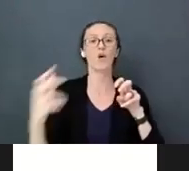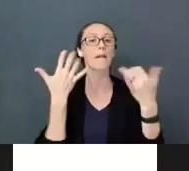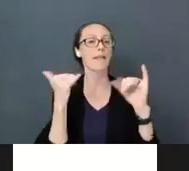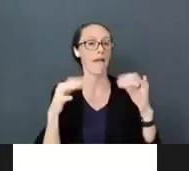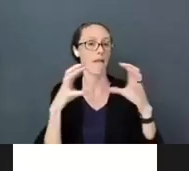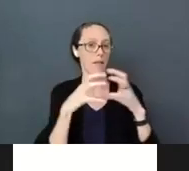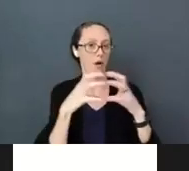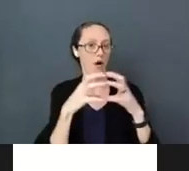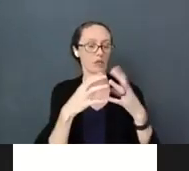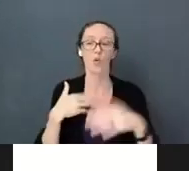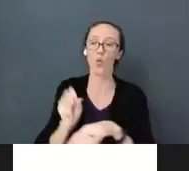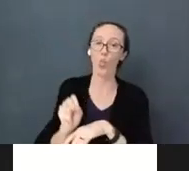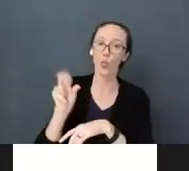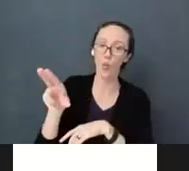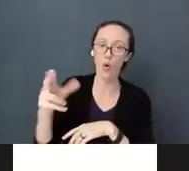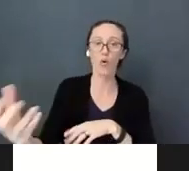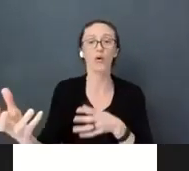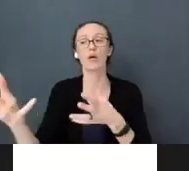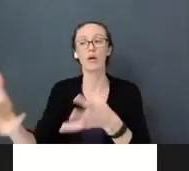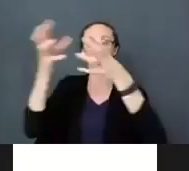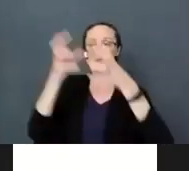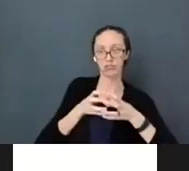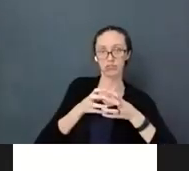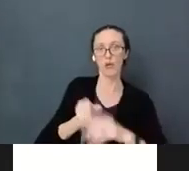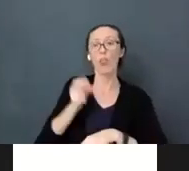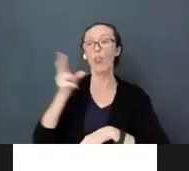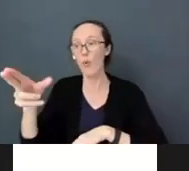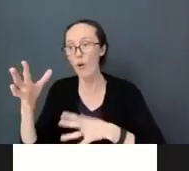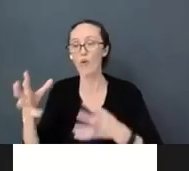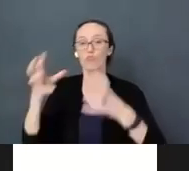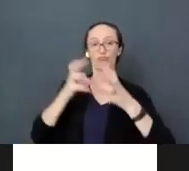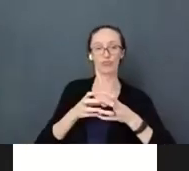throw it back, throw it back, throw it back. That is where I begin the conversation. I am talking